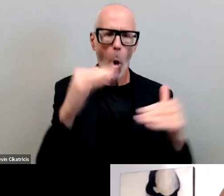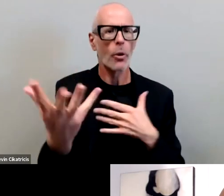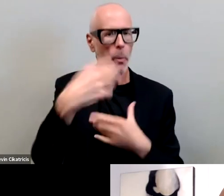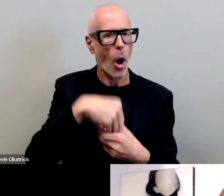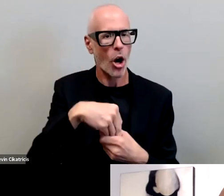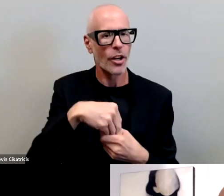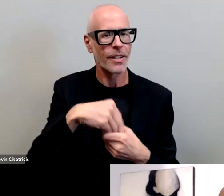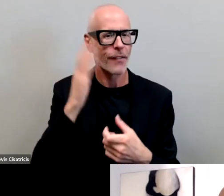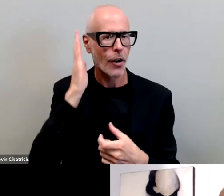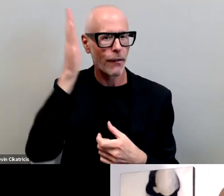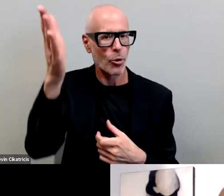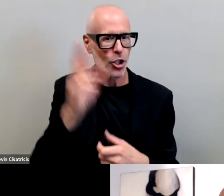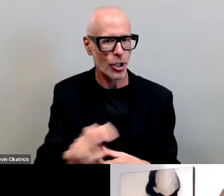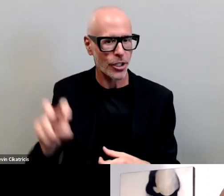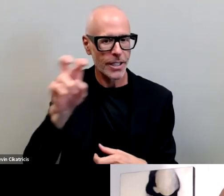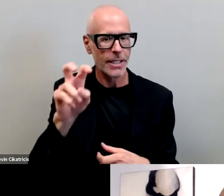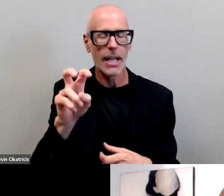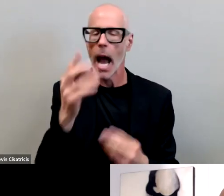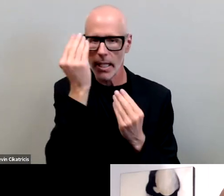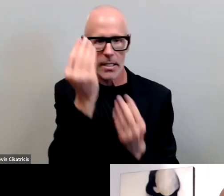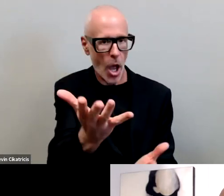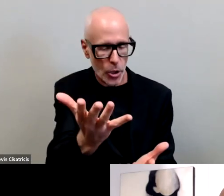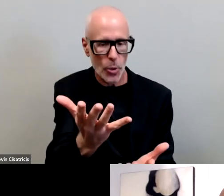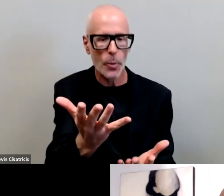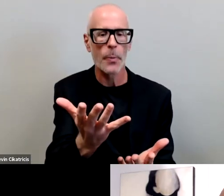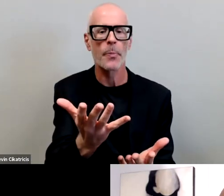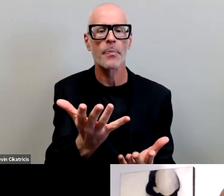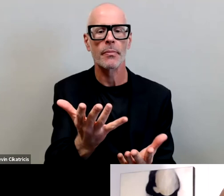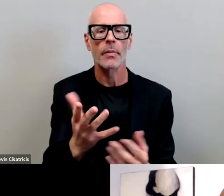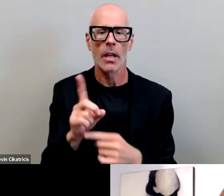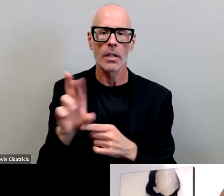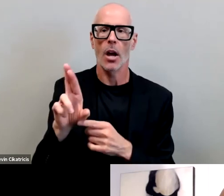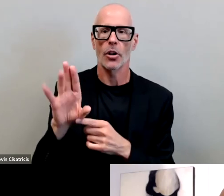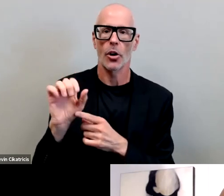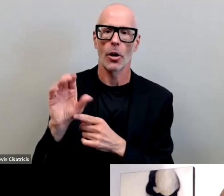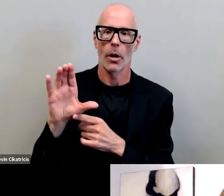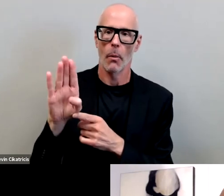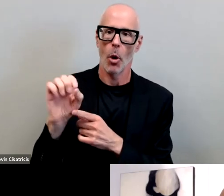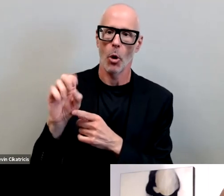our future here i can tell you that uh um dr boca negra has been in spaces lately talking